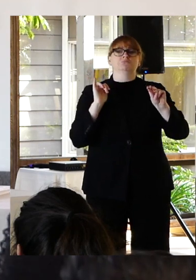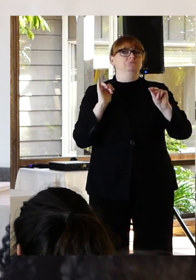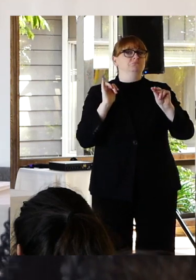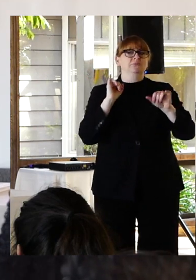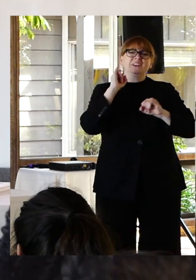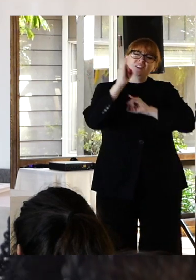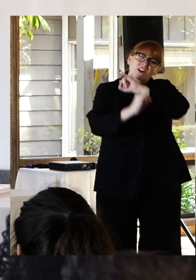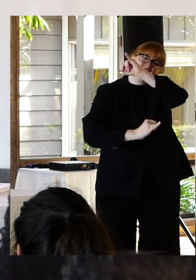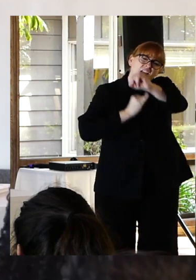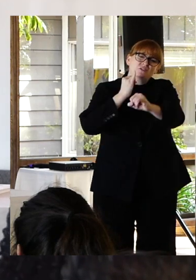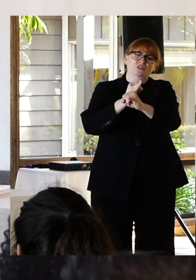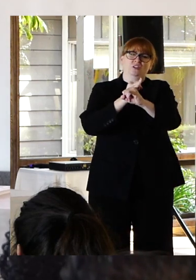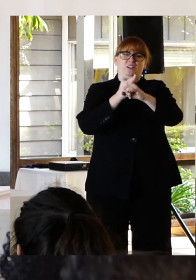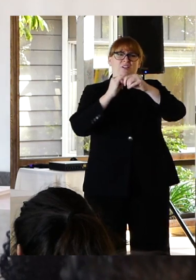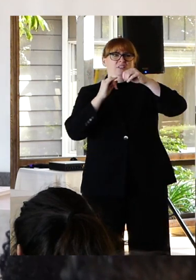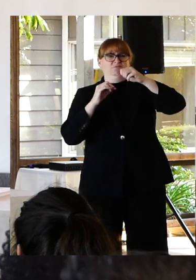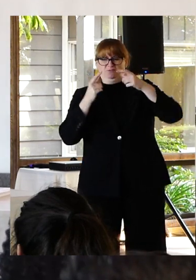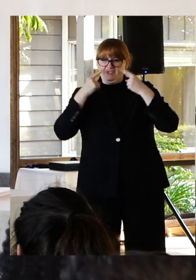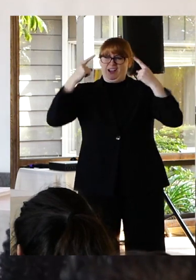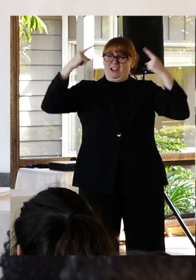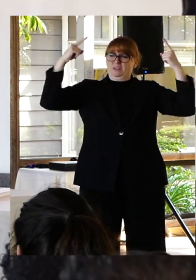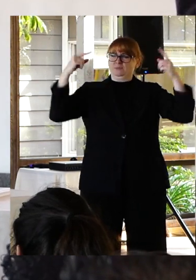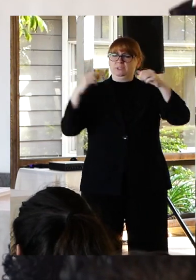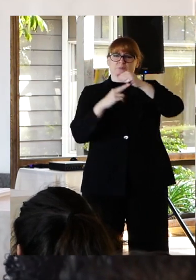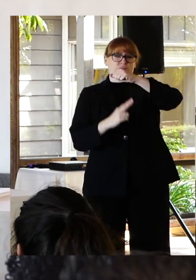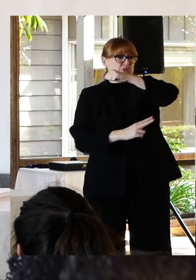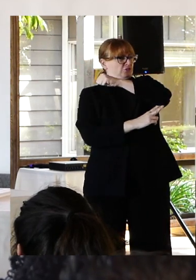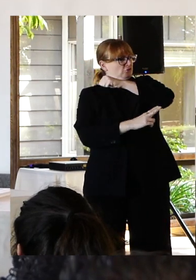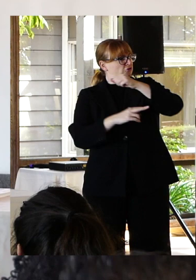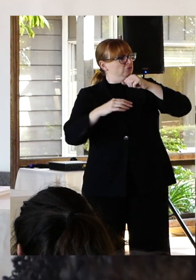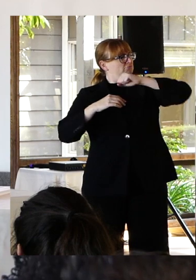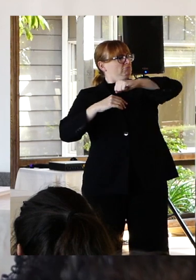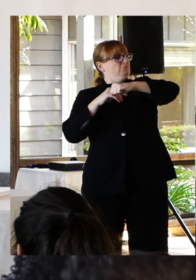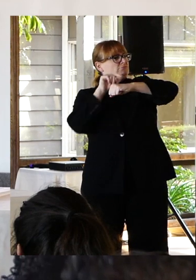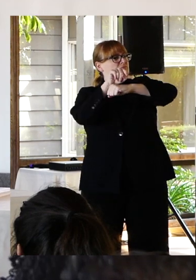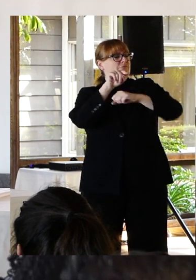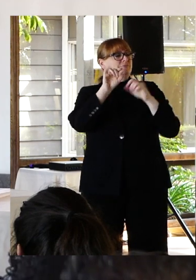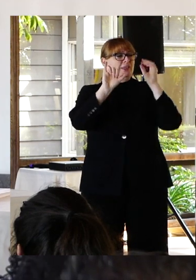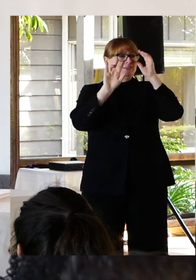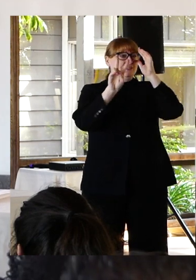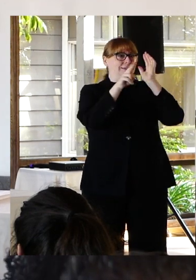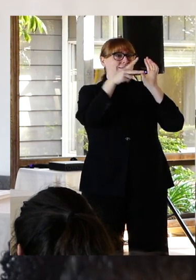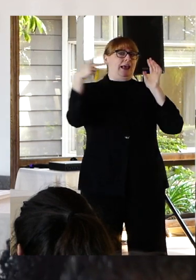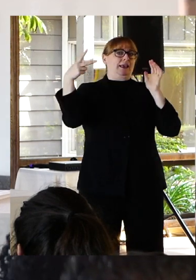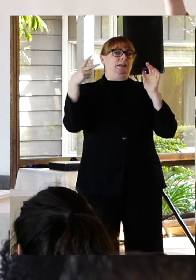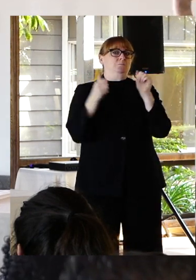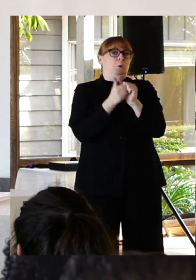icon and it is the second most popular so to speak place for people to